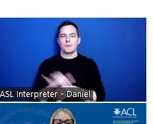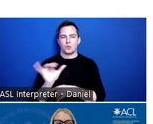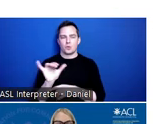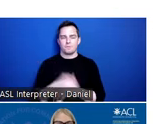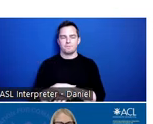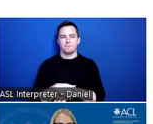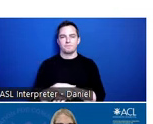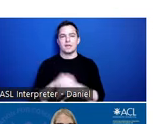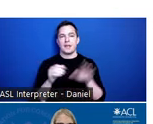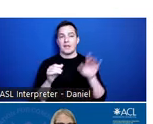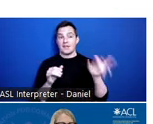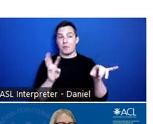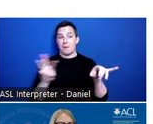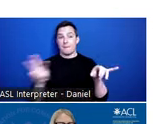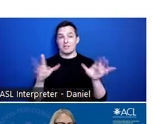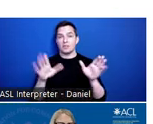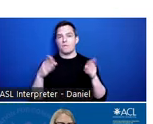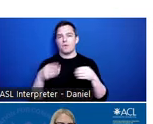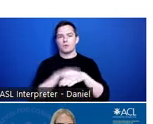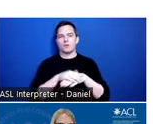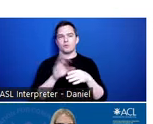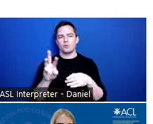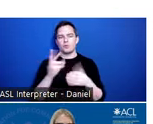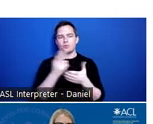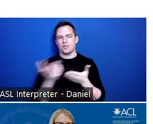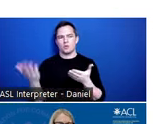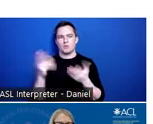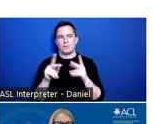This webpage focuses on resources for individuals with traumatic brain injury